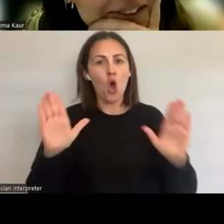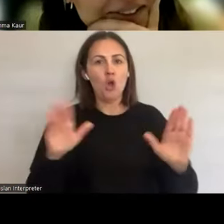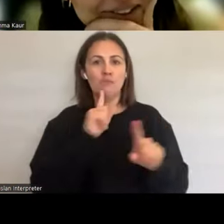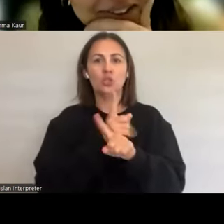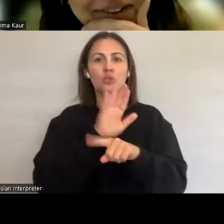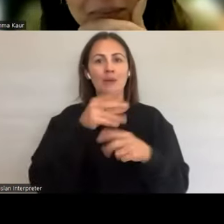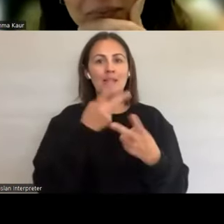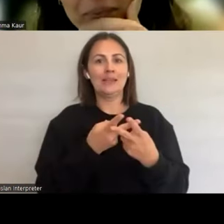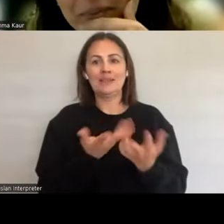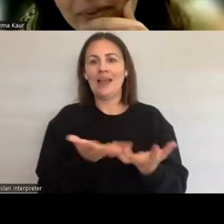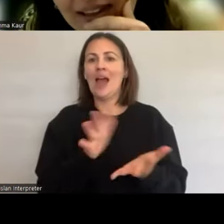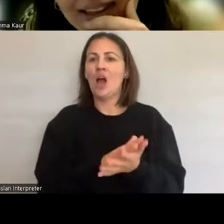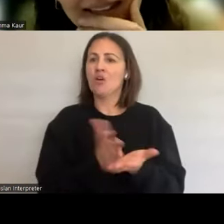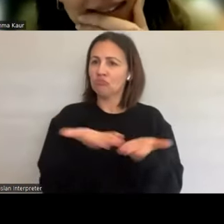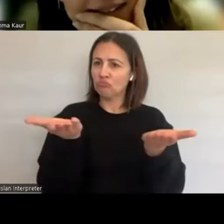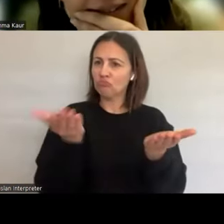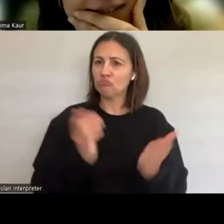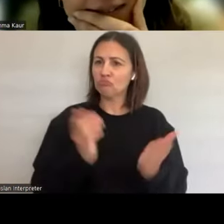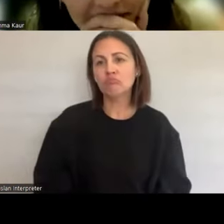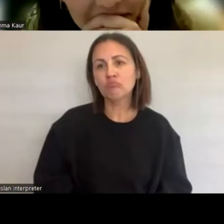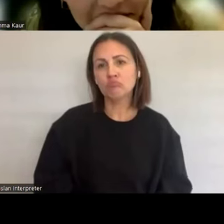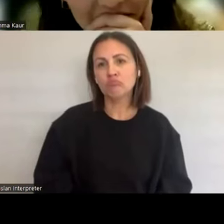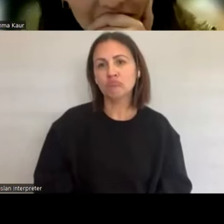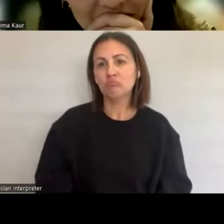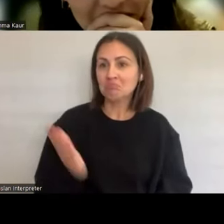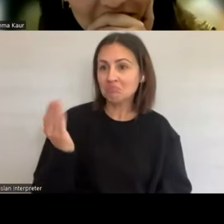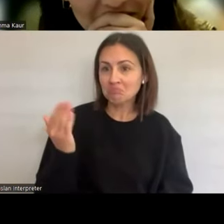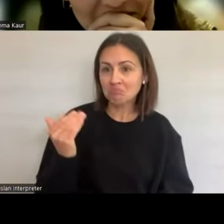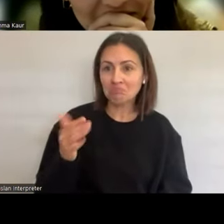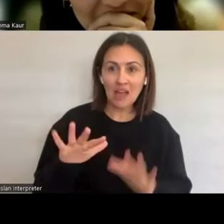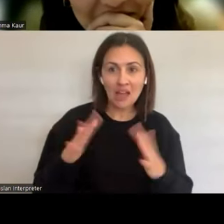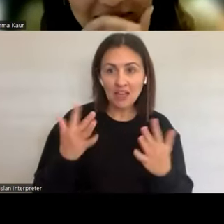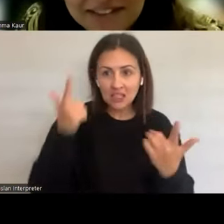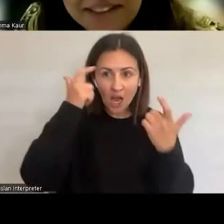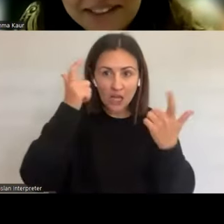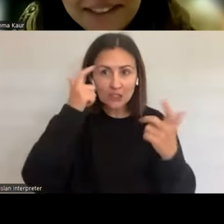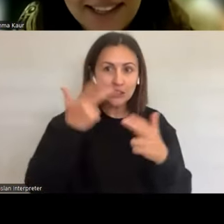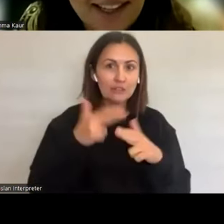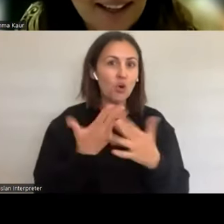pleasure. And whether you wanted to continue that conversation first off Karishma.